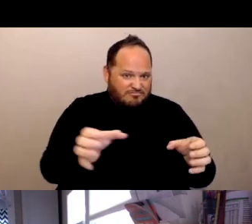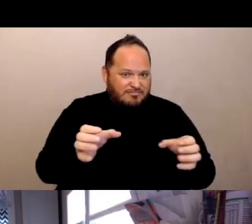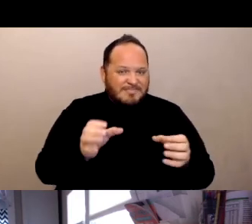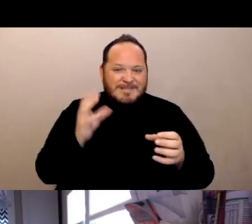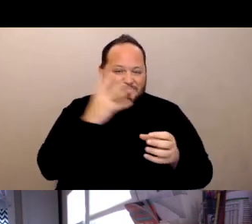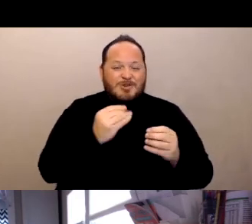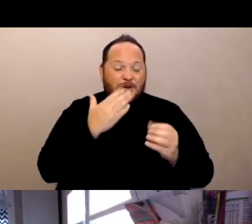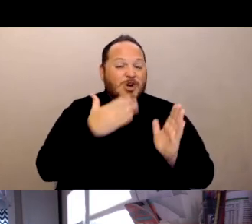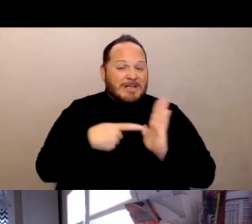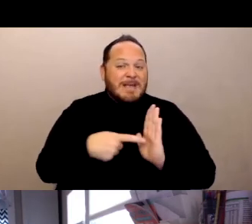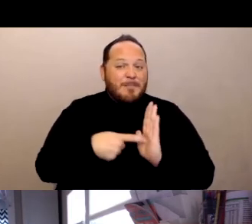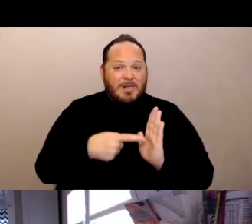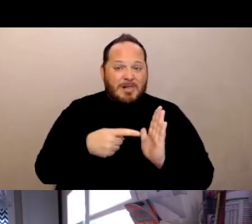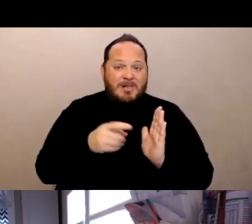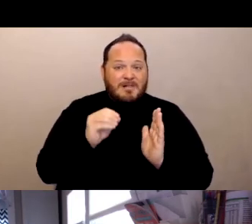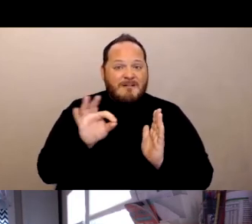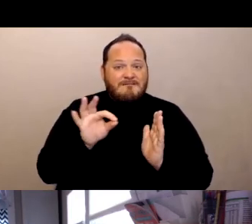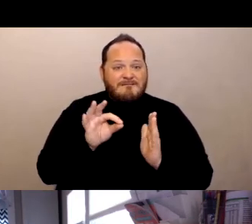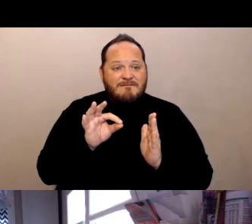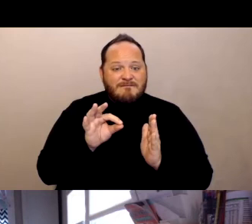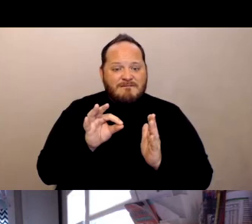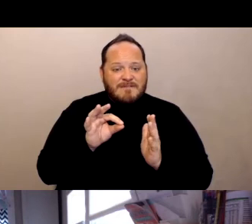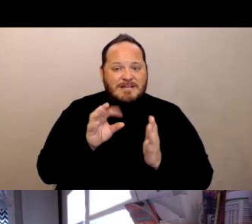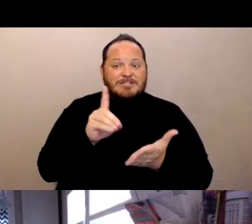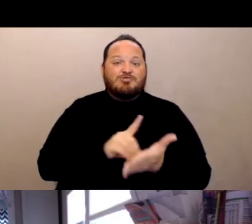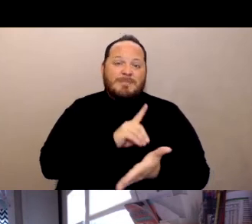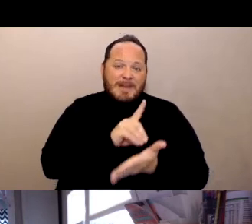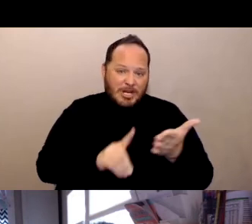of the discrimination that residents face